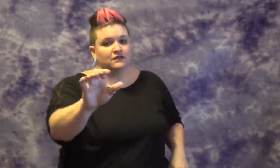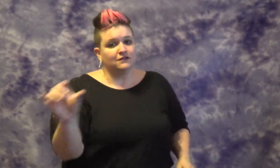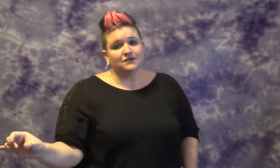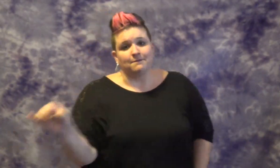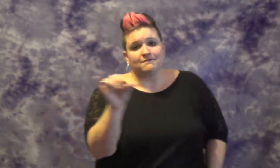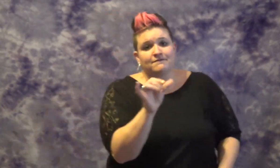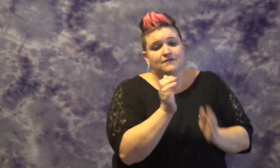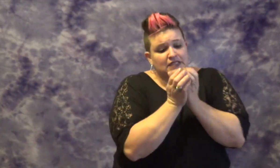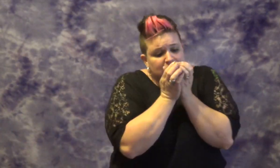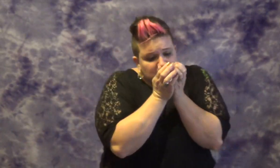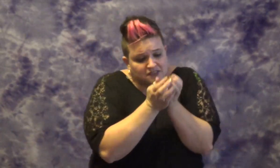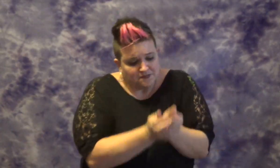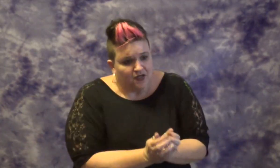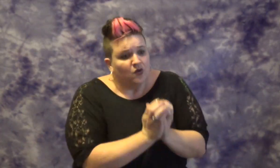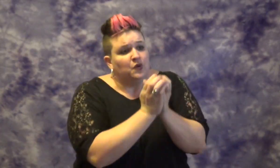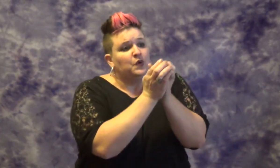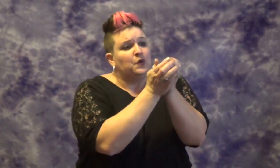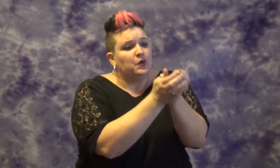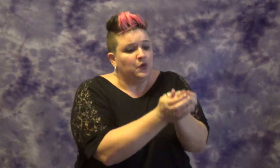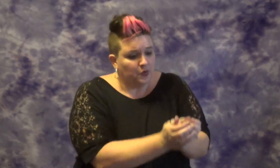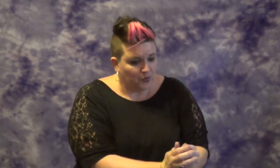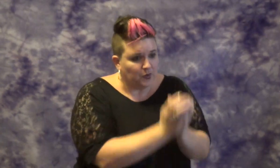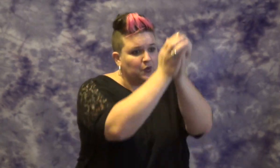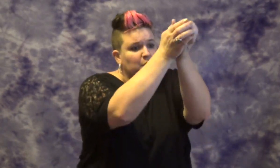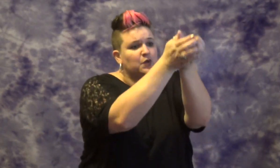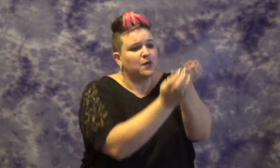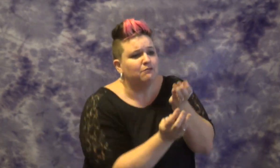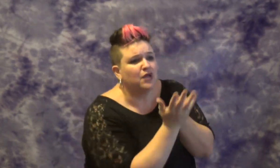ME SAME LIKE A BOAT OCEAN WAVES CRASH AGAINST BOAT